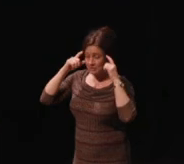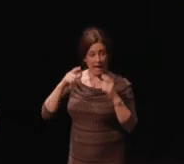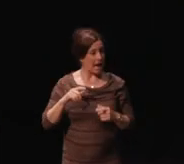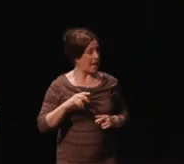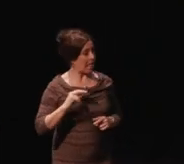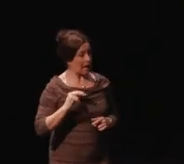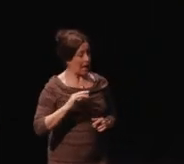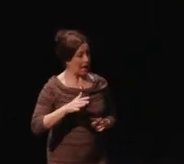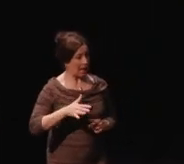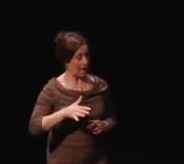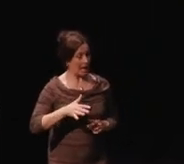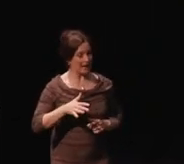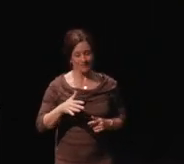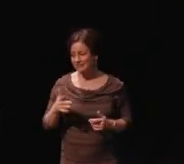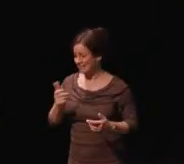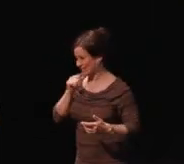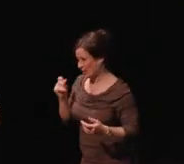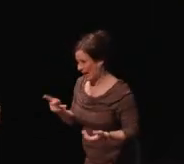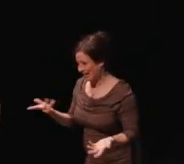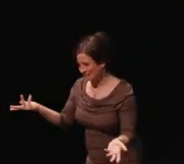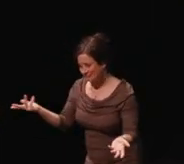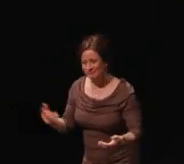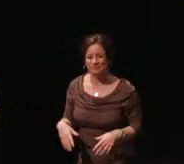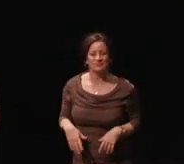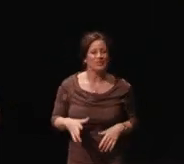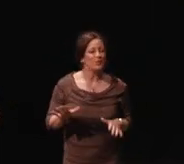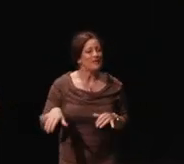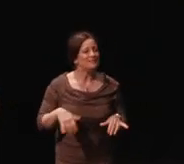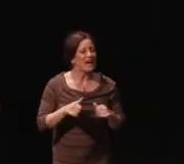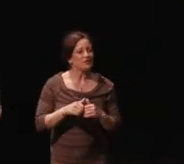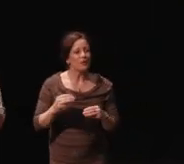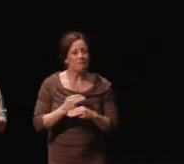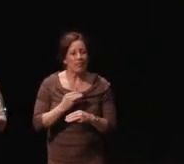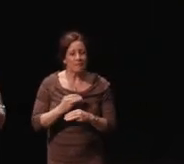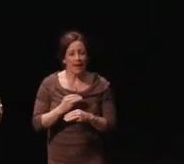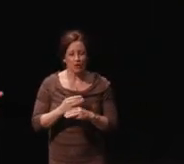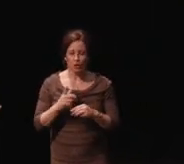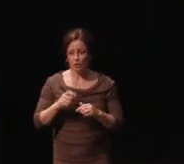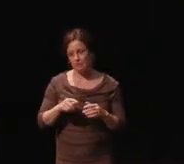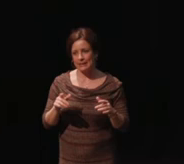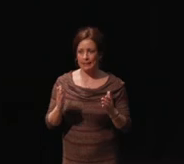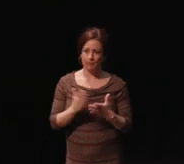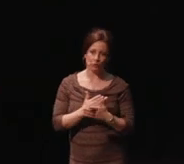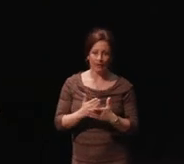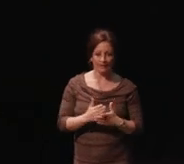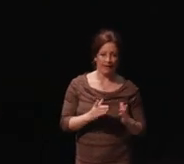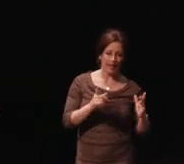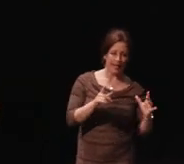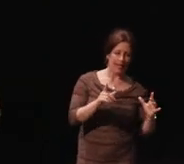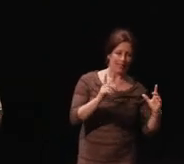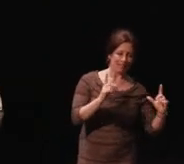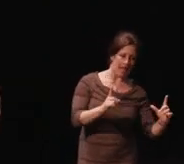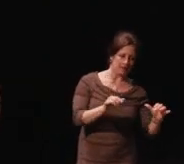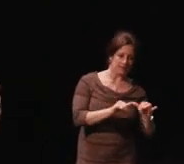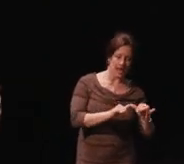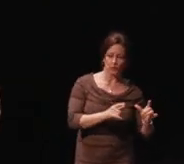And we do have some standard like mathematical, you should be between exercise and exercise and this contrast ratio and all that,